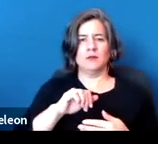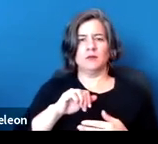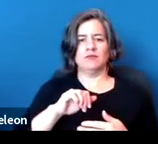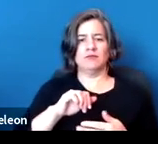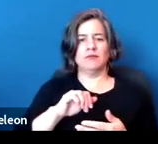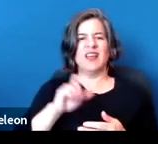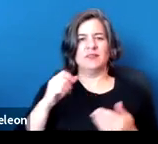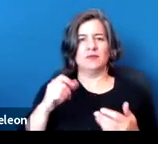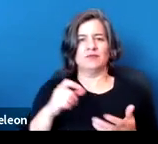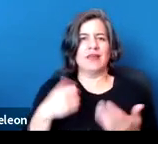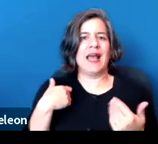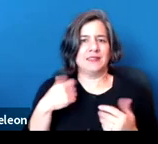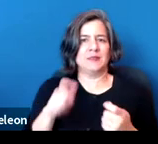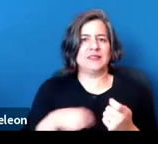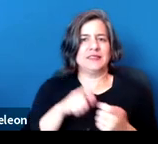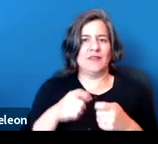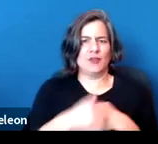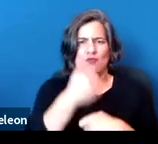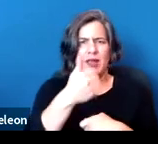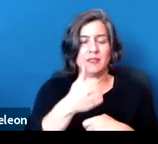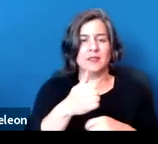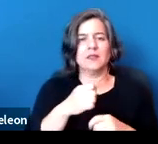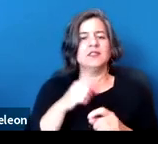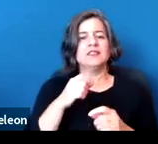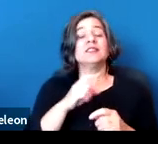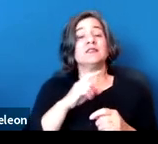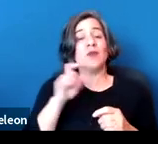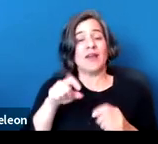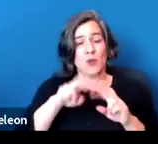You have to analyze, is that true for this particular person?